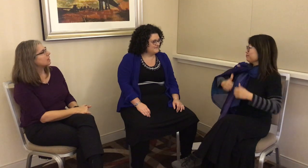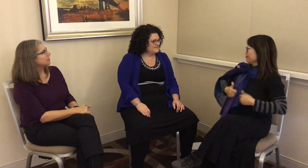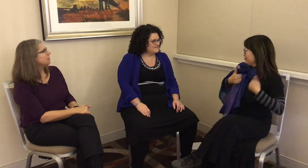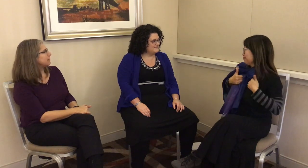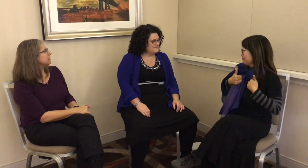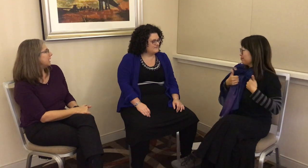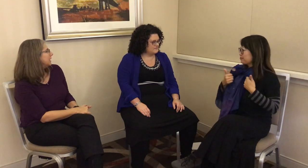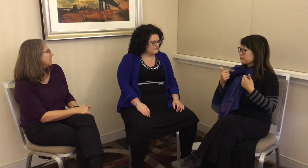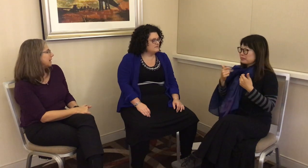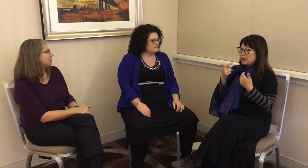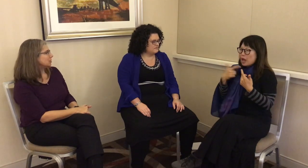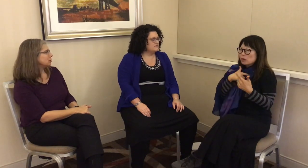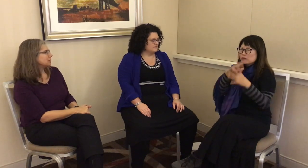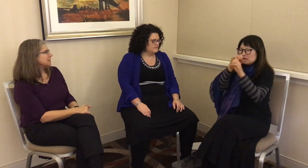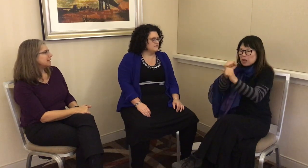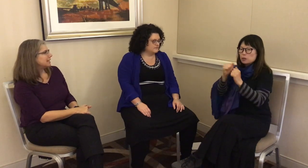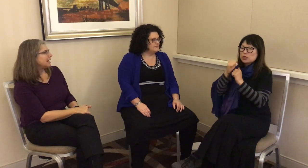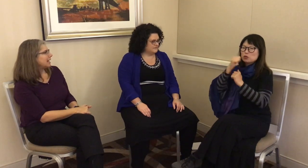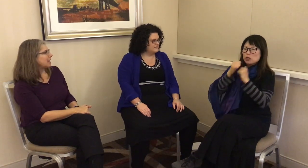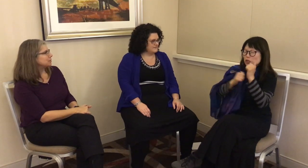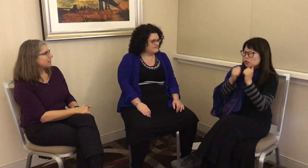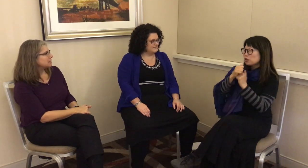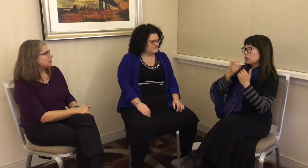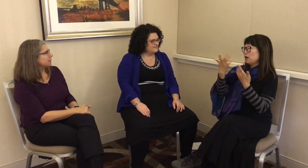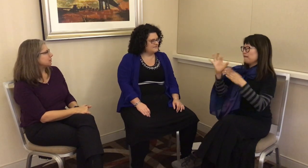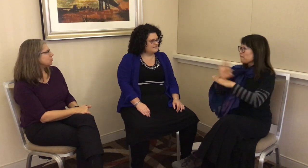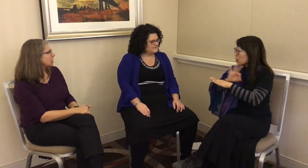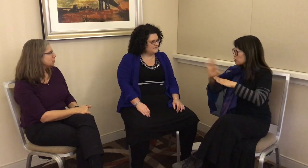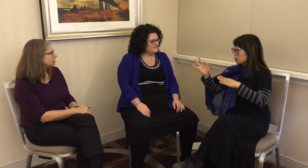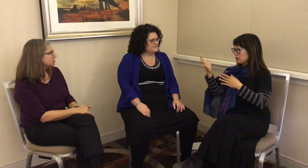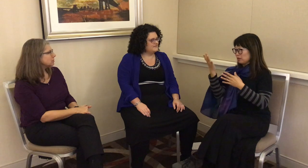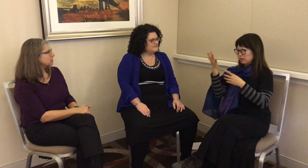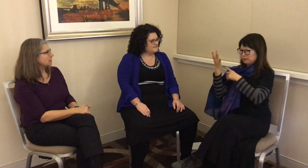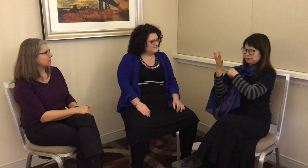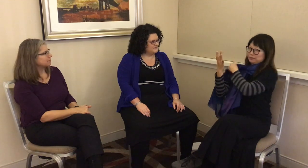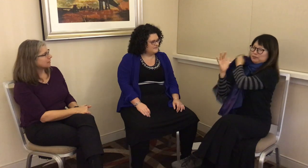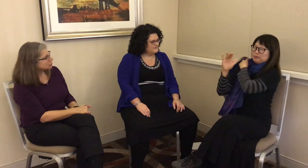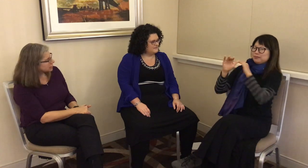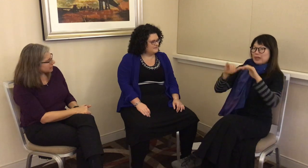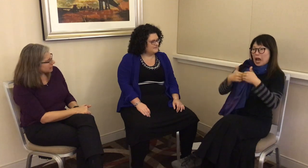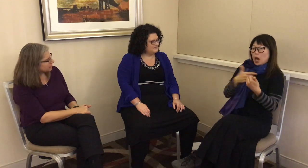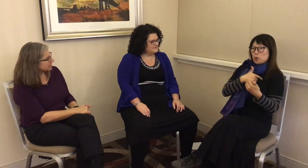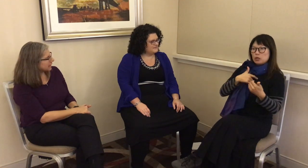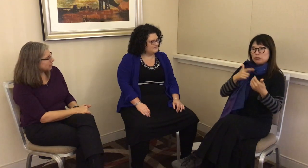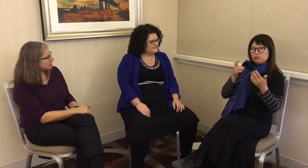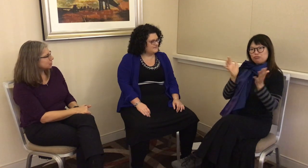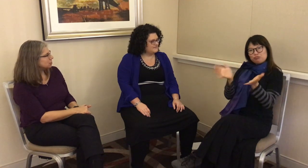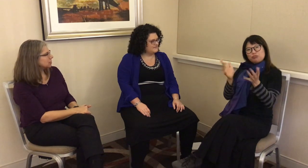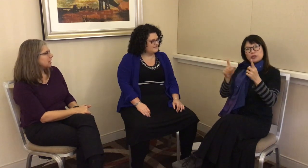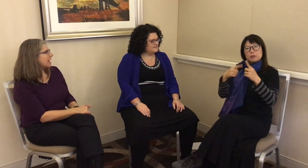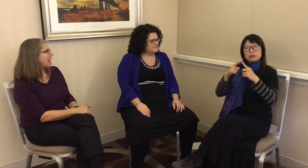of everyday language. I was fascinated with their structure, the function of the language,